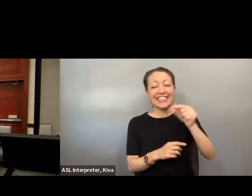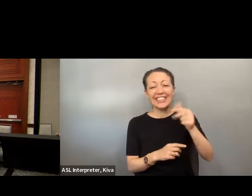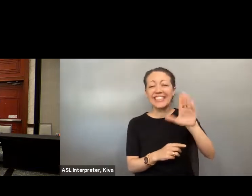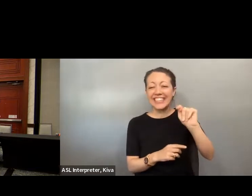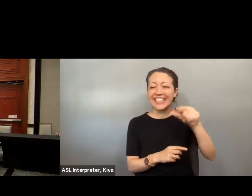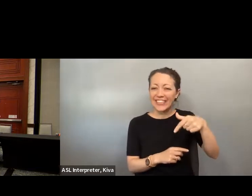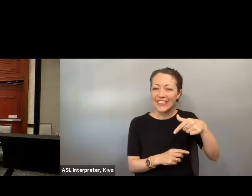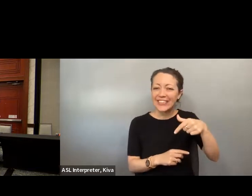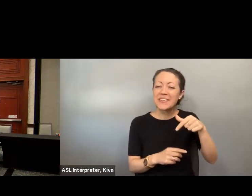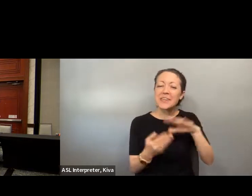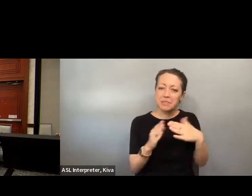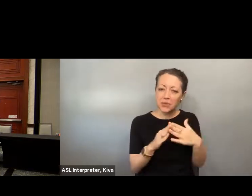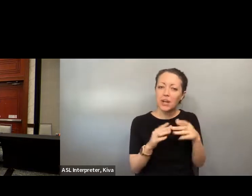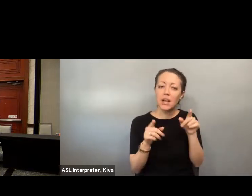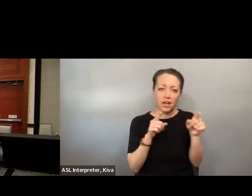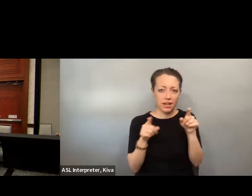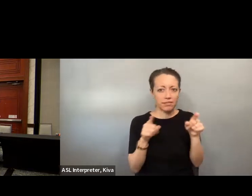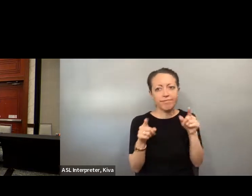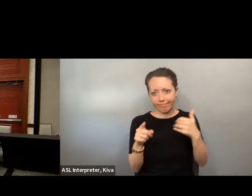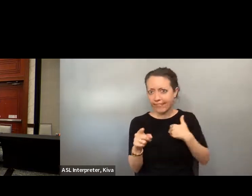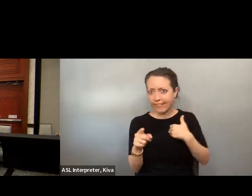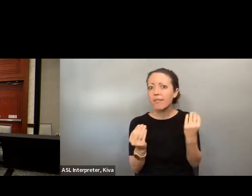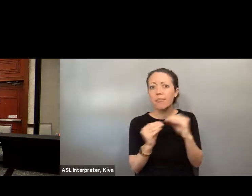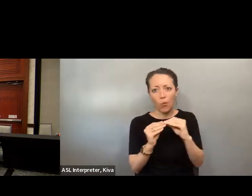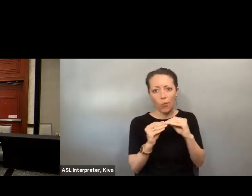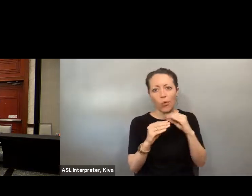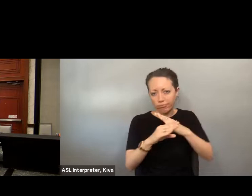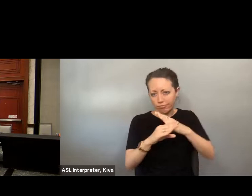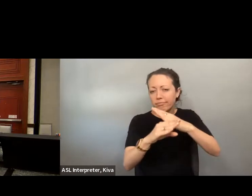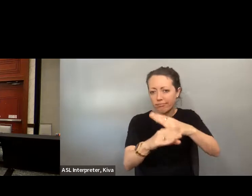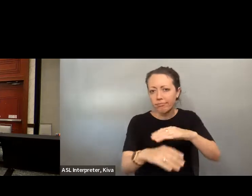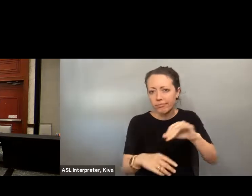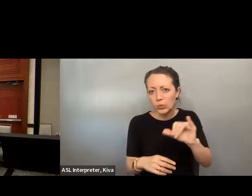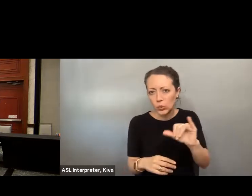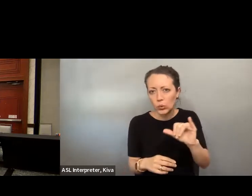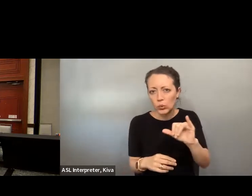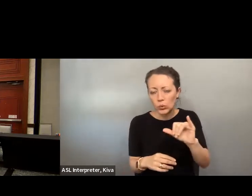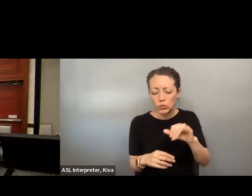Lgbtqi community. Continue to have you barriers to their participation.